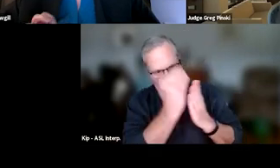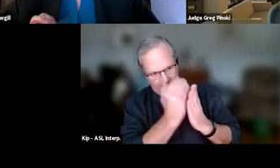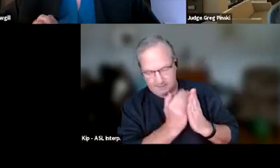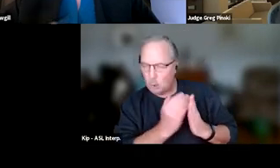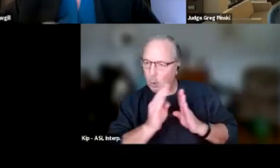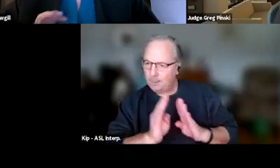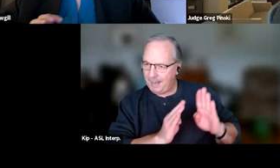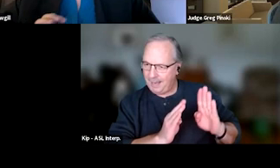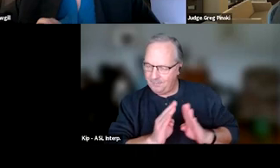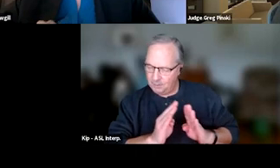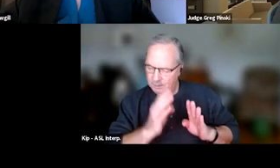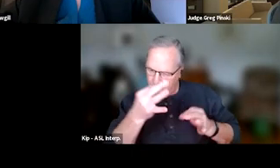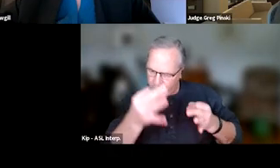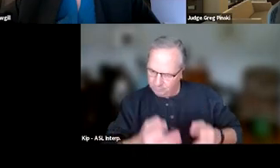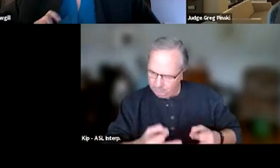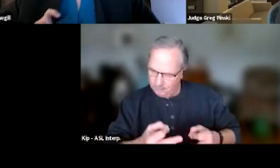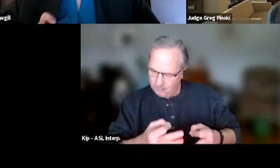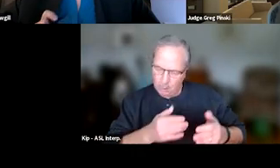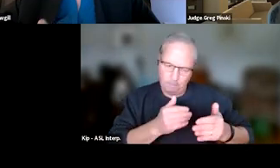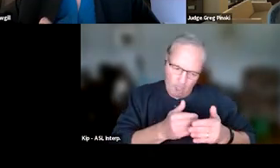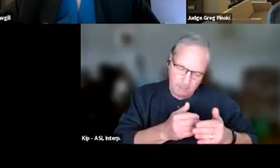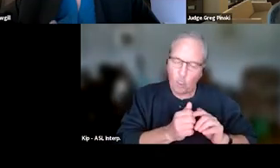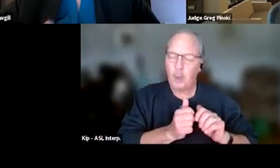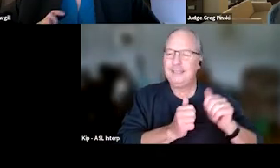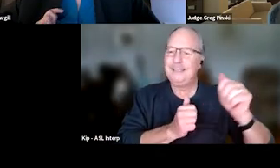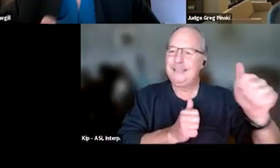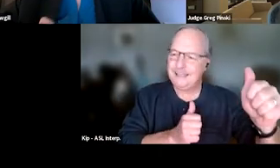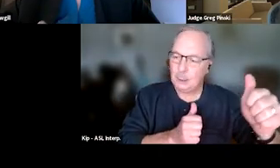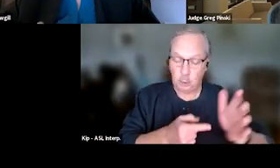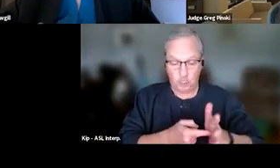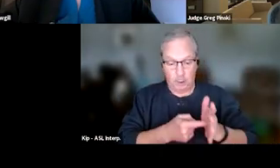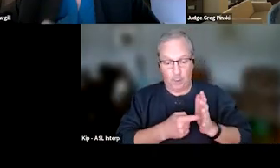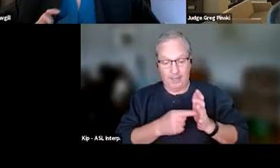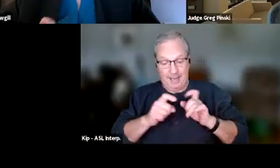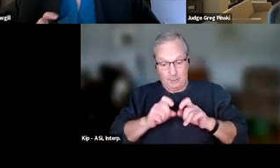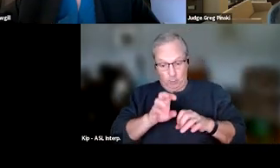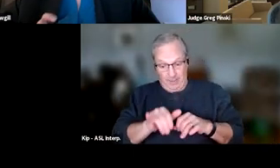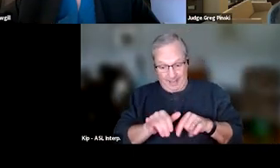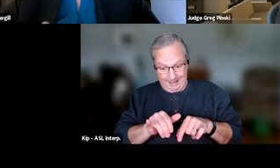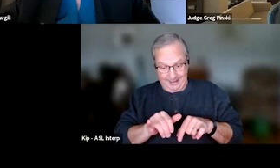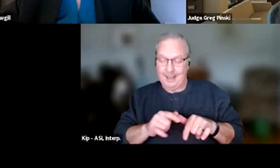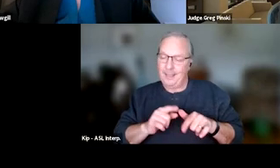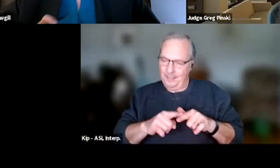and you're determining whether they're proximal or distal. So if you required it and you told them they had to do it, then you need to respond to that